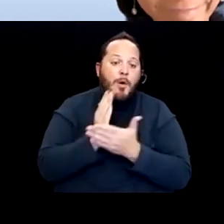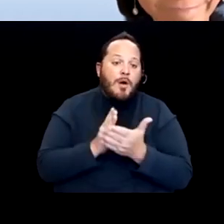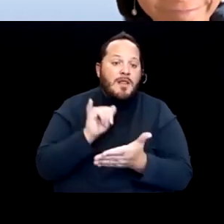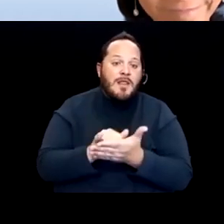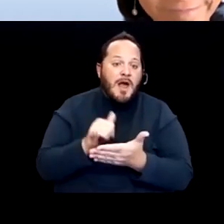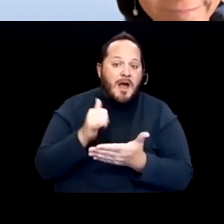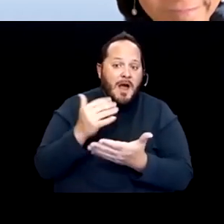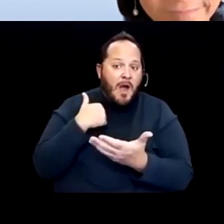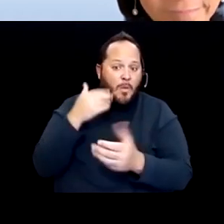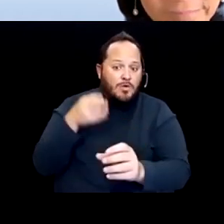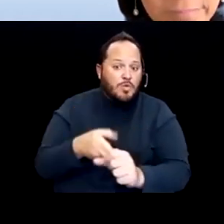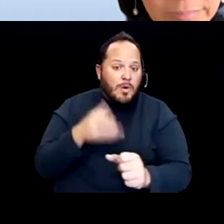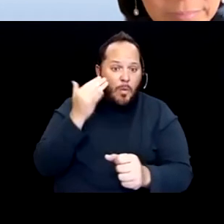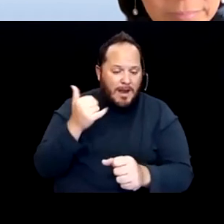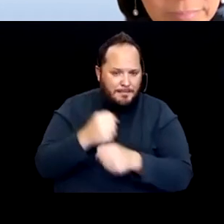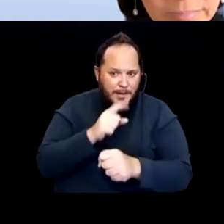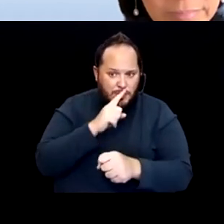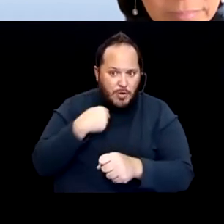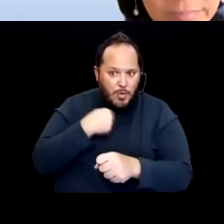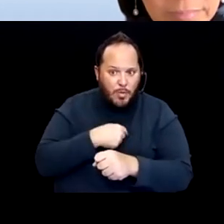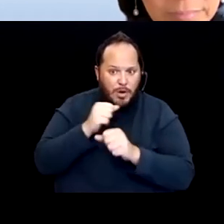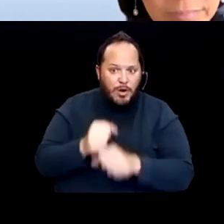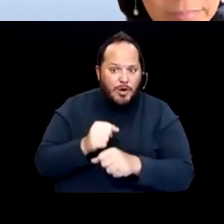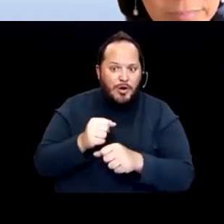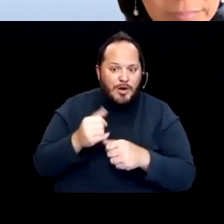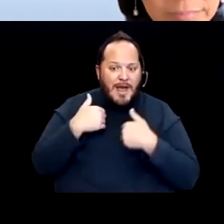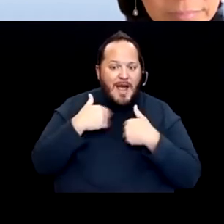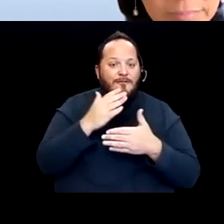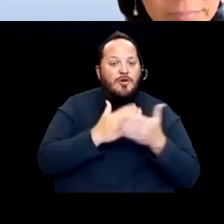that I made sure that we had good recommendations about filling the holes in data.